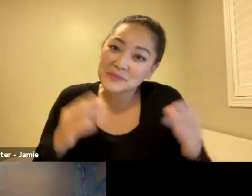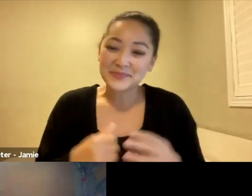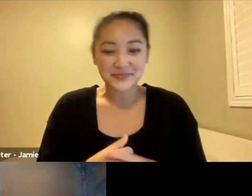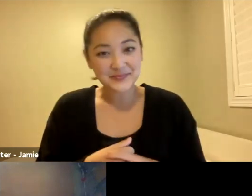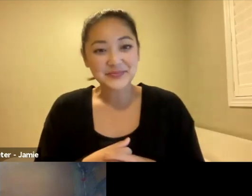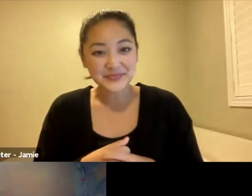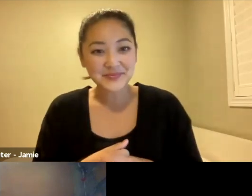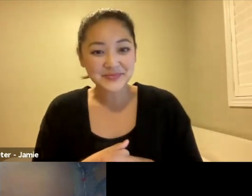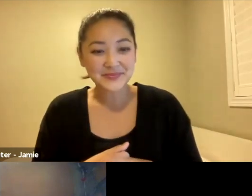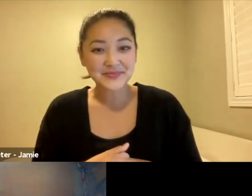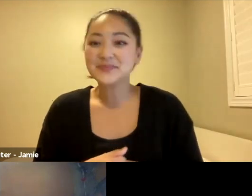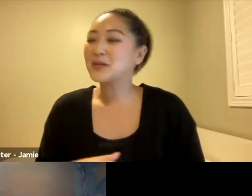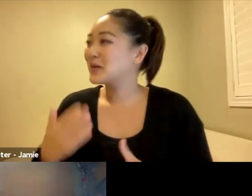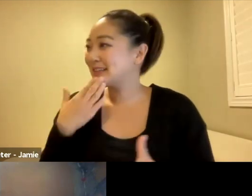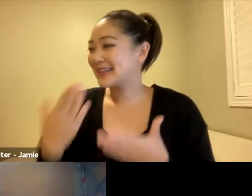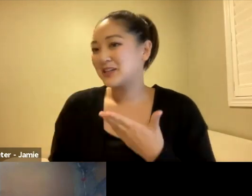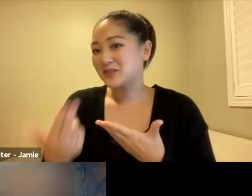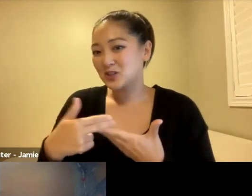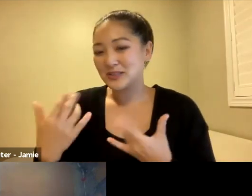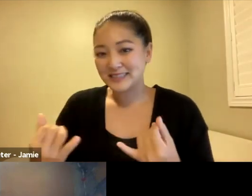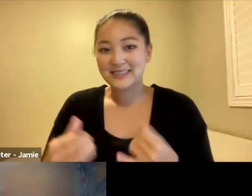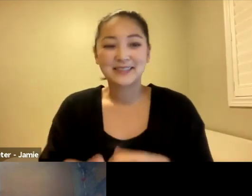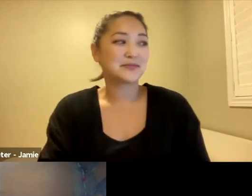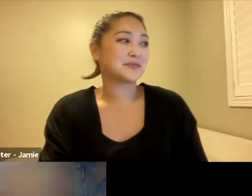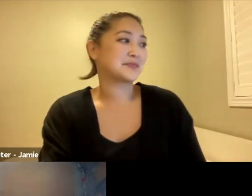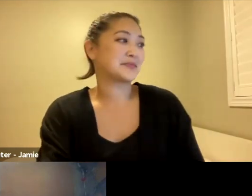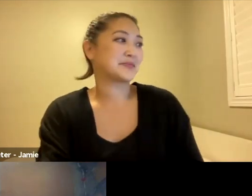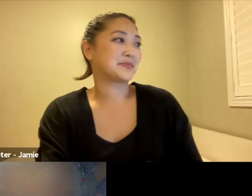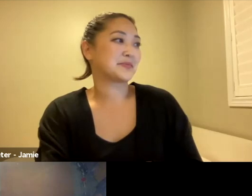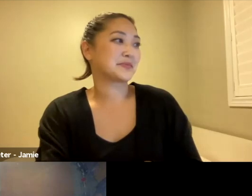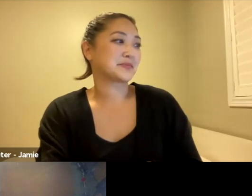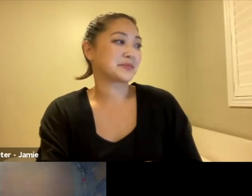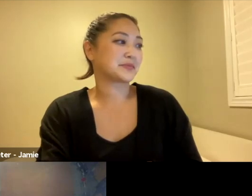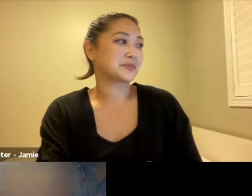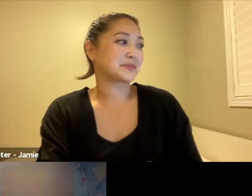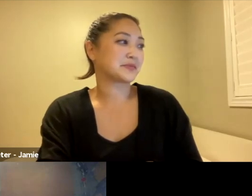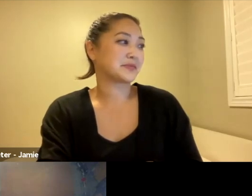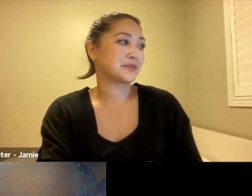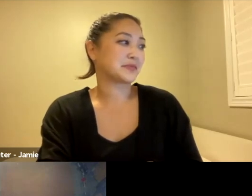Well, thank you for joining us today. And thanks for being part of this evening. I just want to take a quick moment